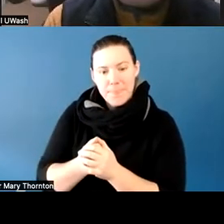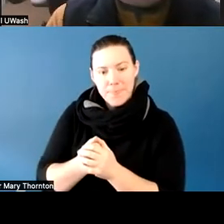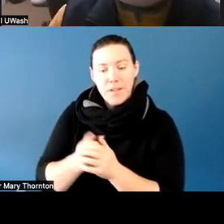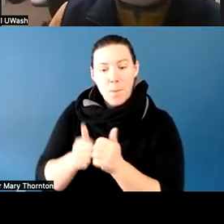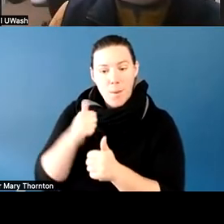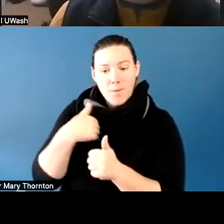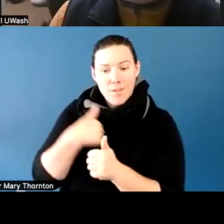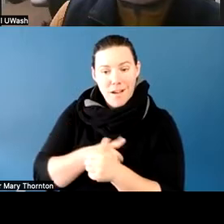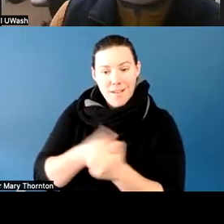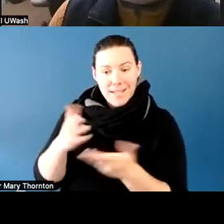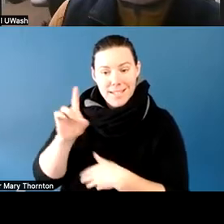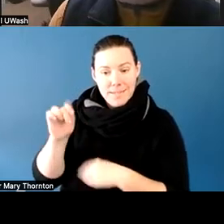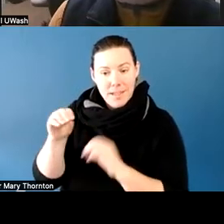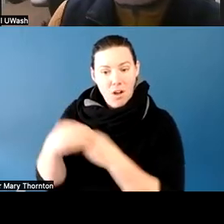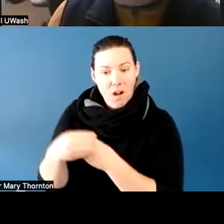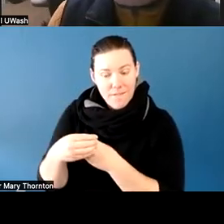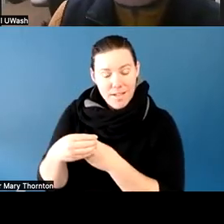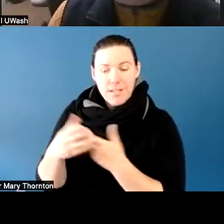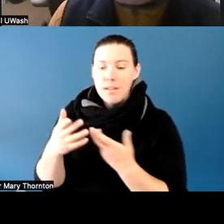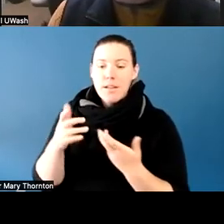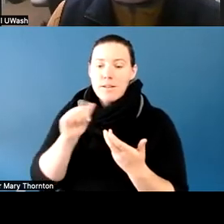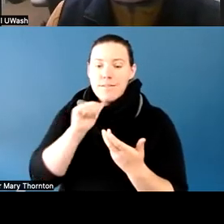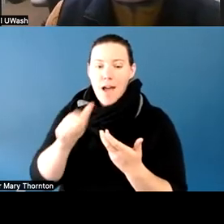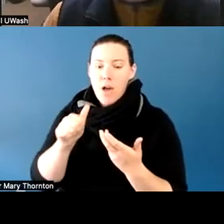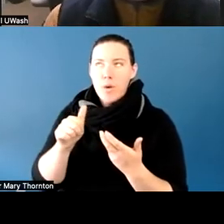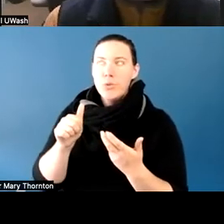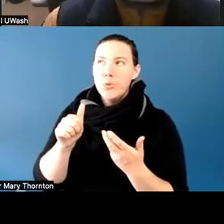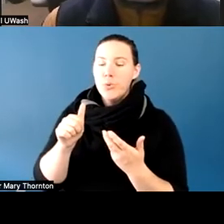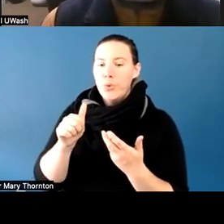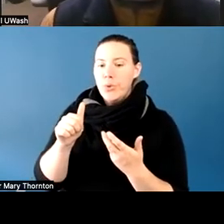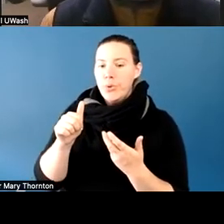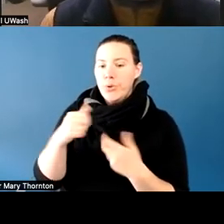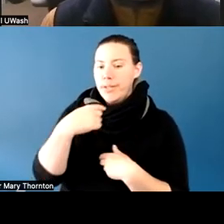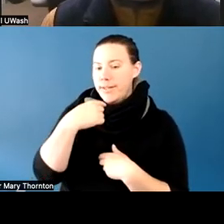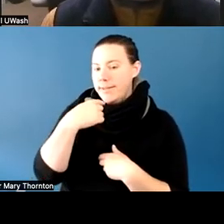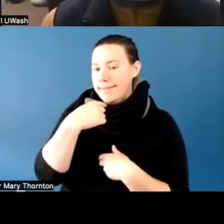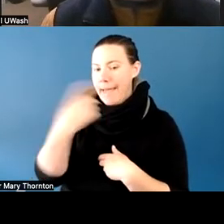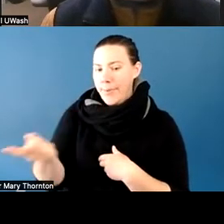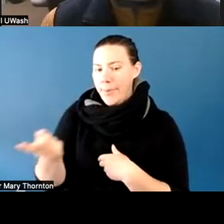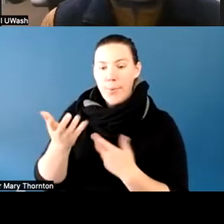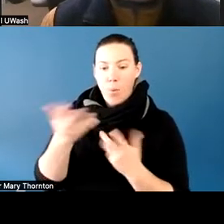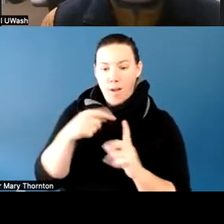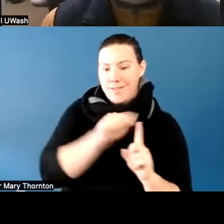are not going to tell you what the condition or disability a student is managing.